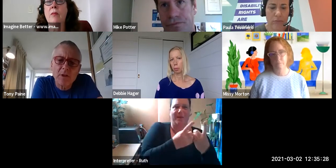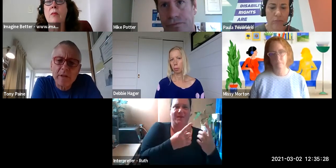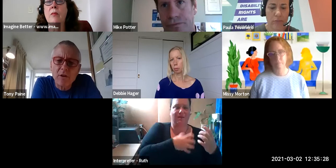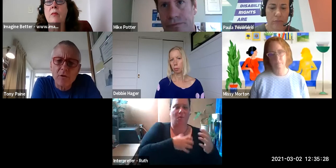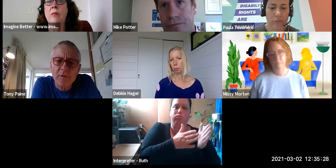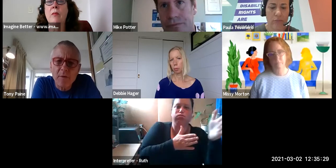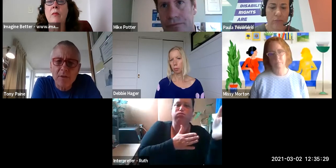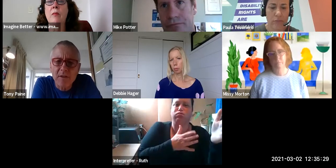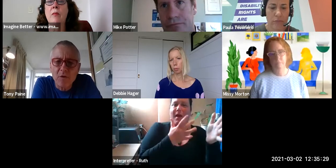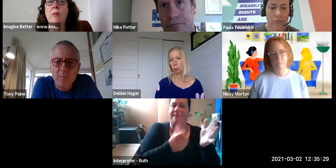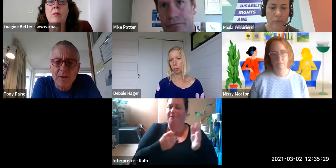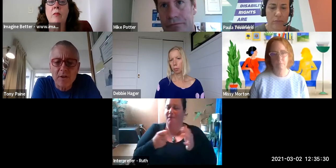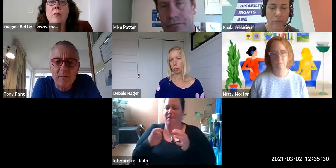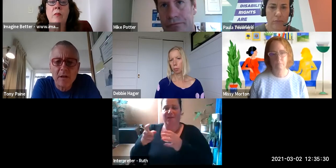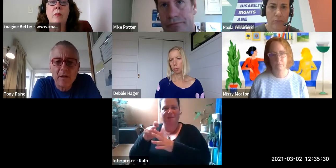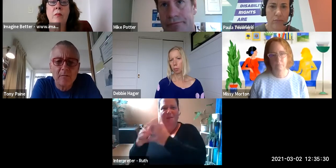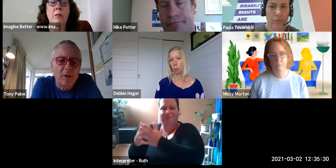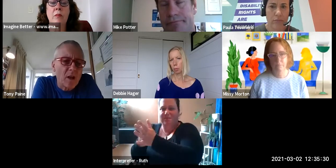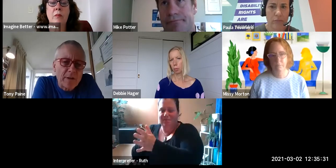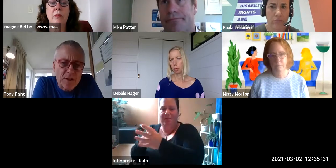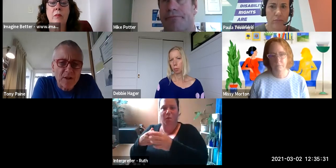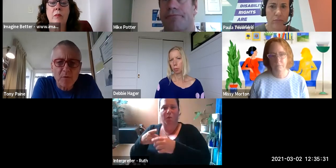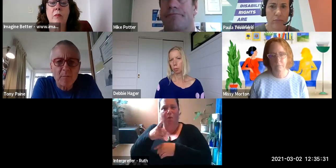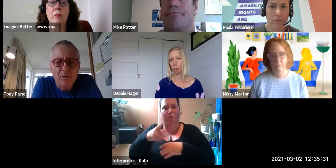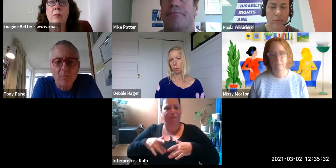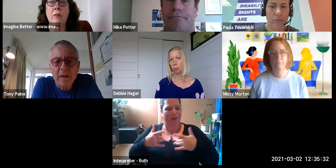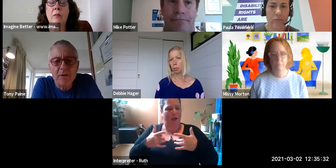think we could learn from those other movements the climate justice movement or the rainbow